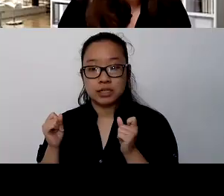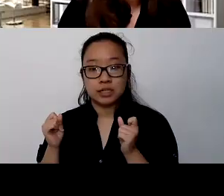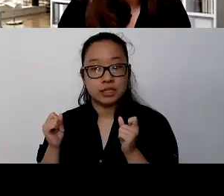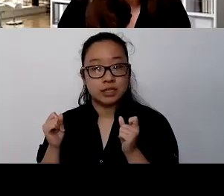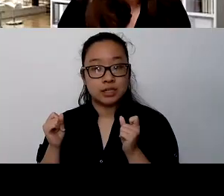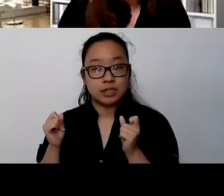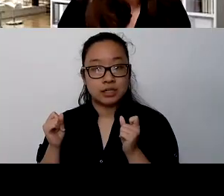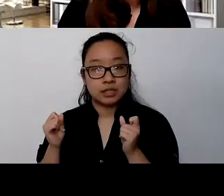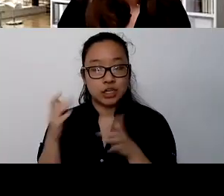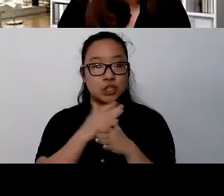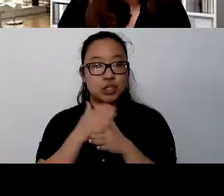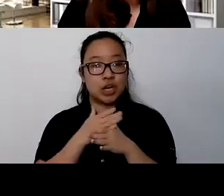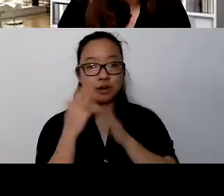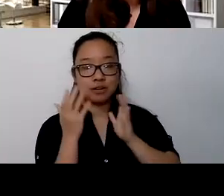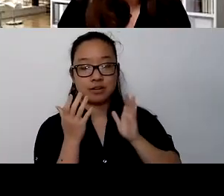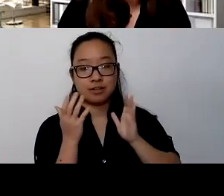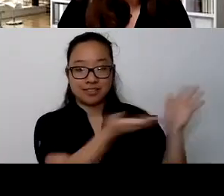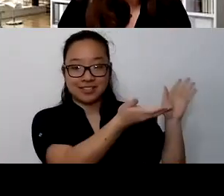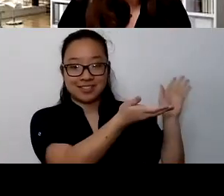Sure, thank yous.